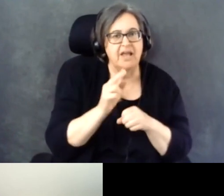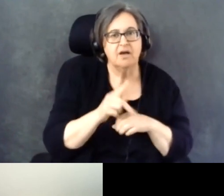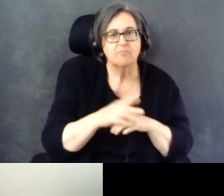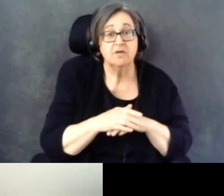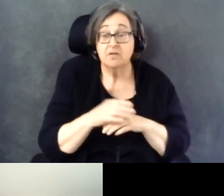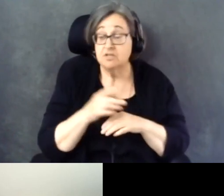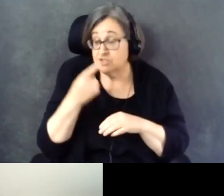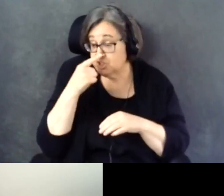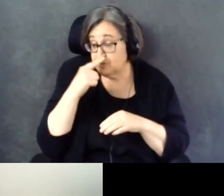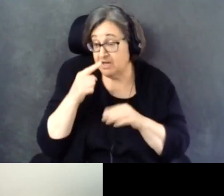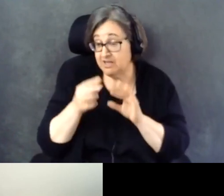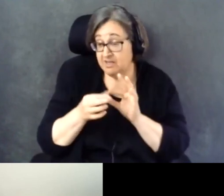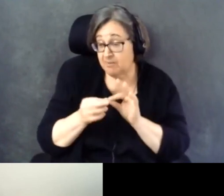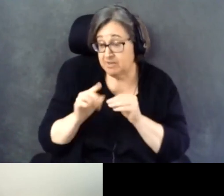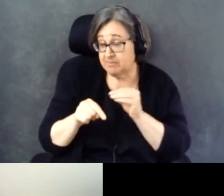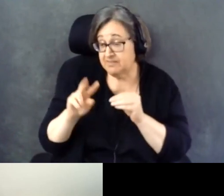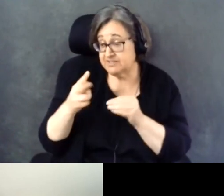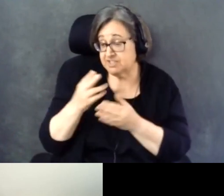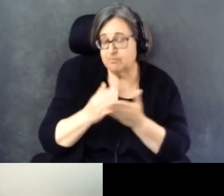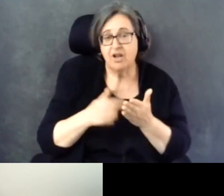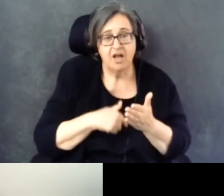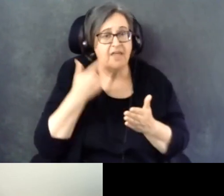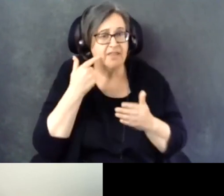I think you addressed it.